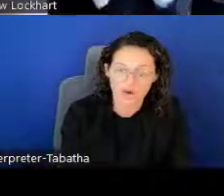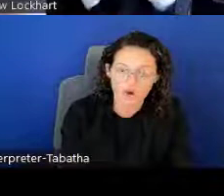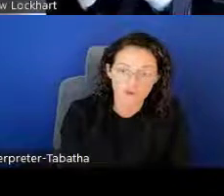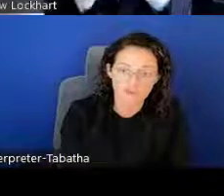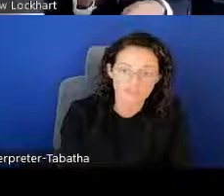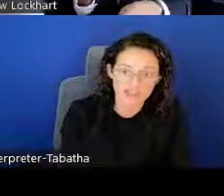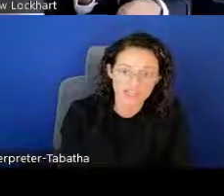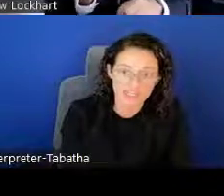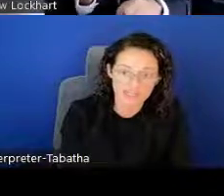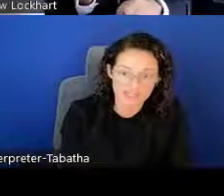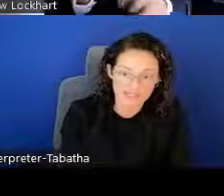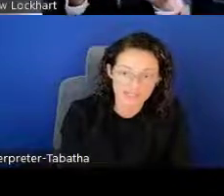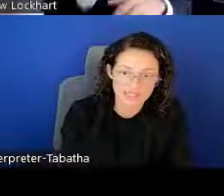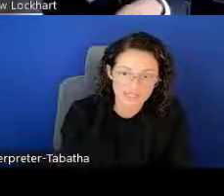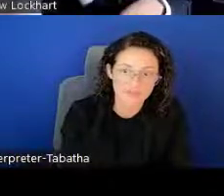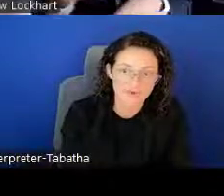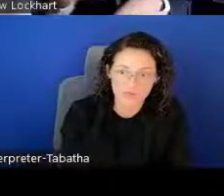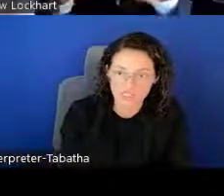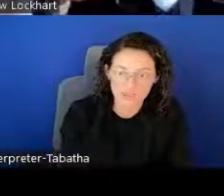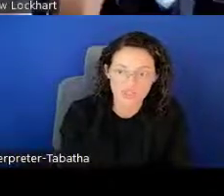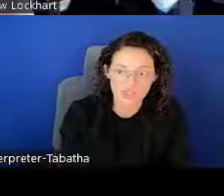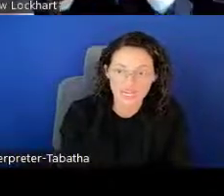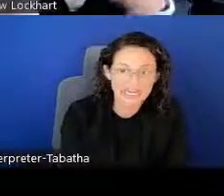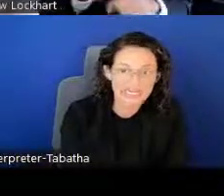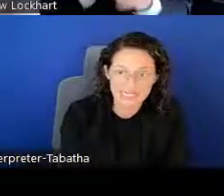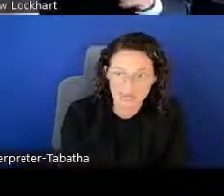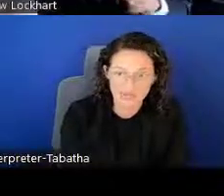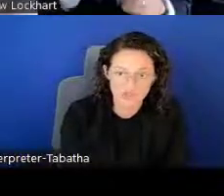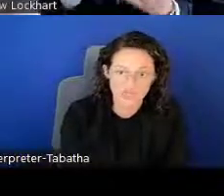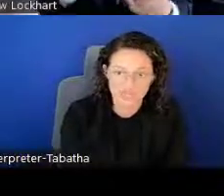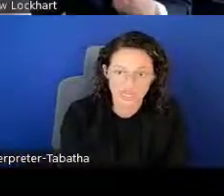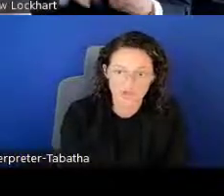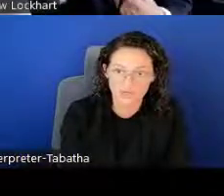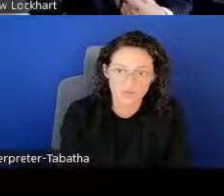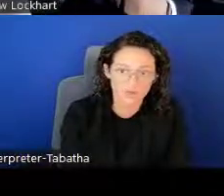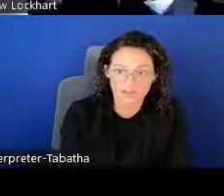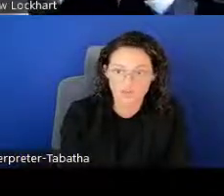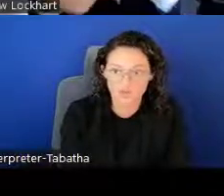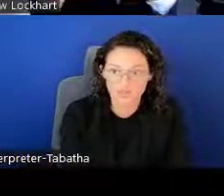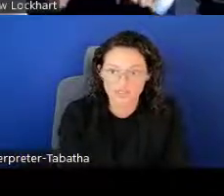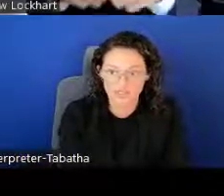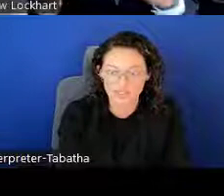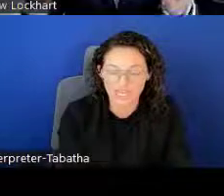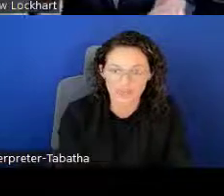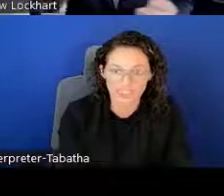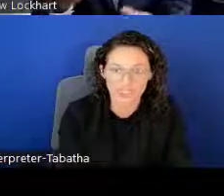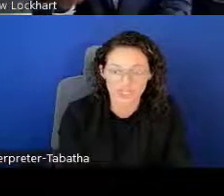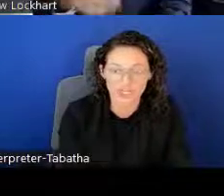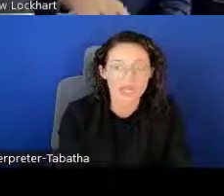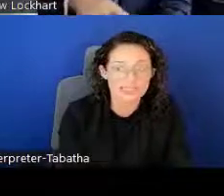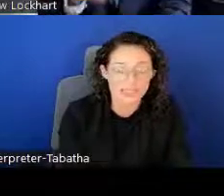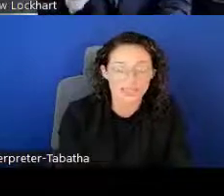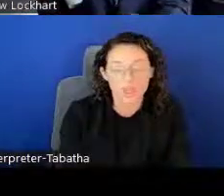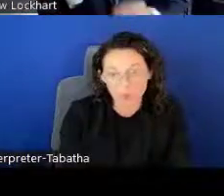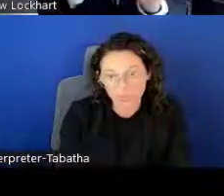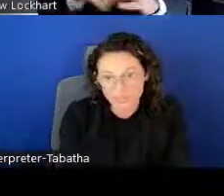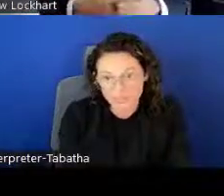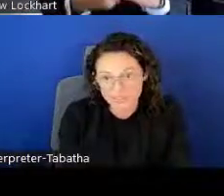and all of the five things listed here, of course, you can do at any time during the cycle. You don't have to wait until the application cycle opens.